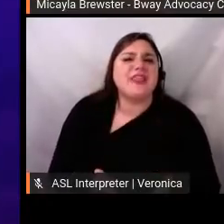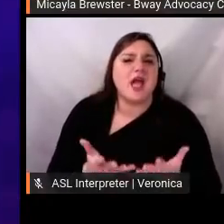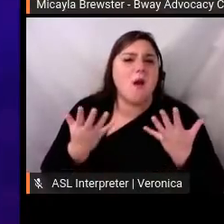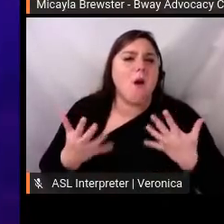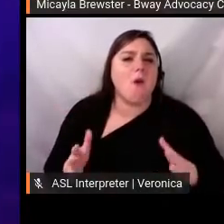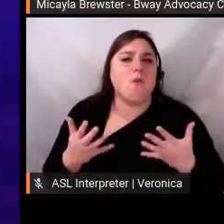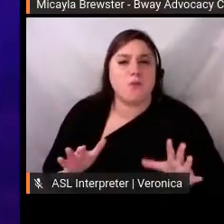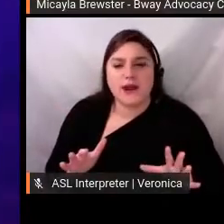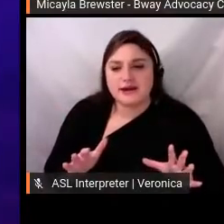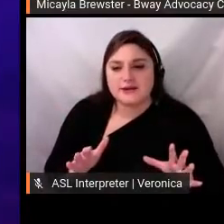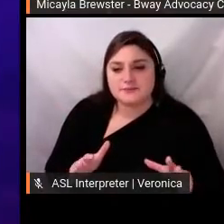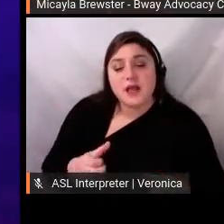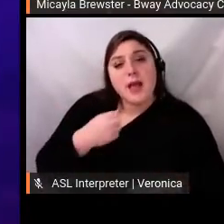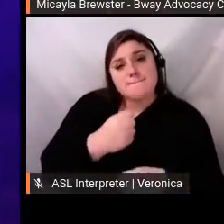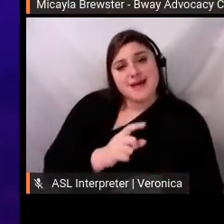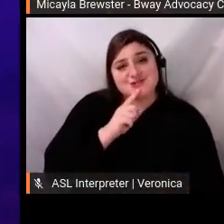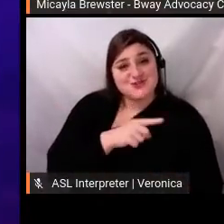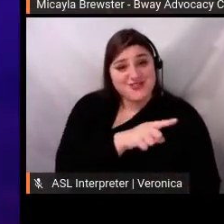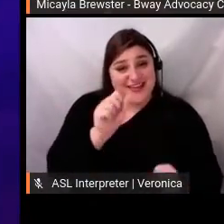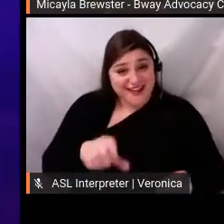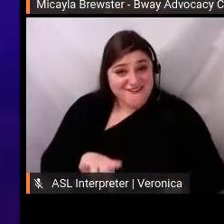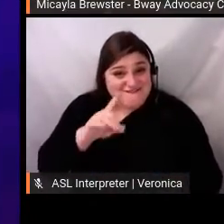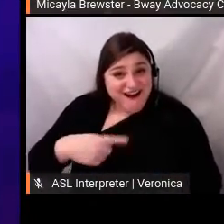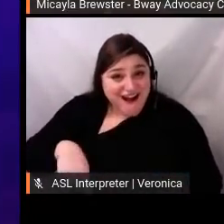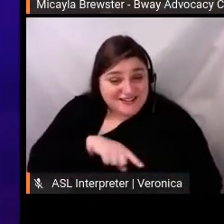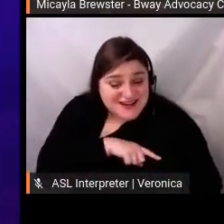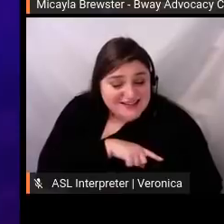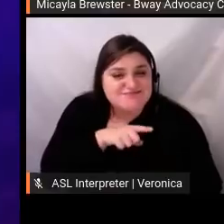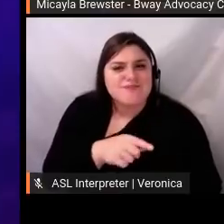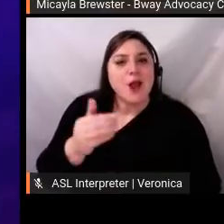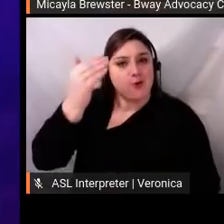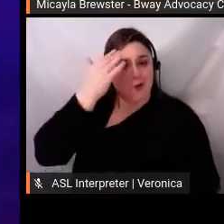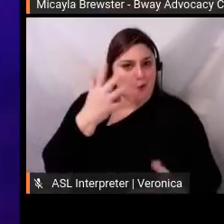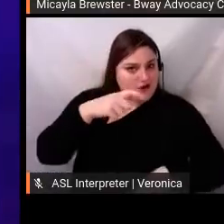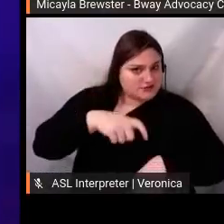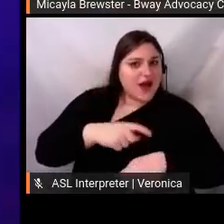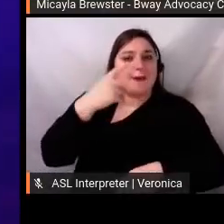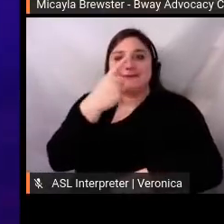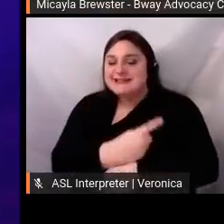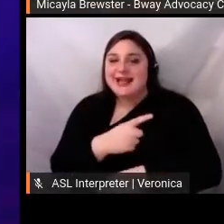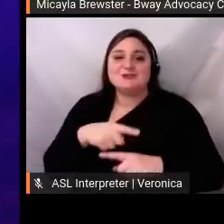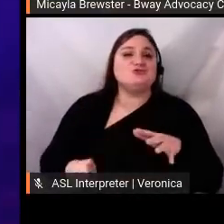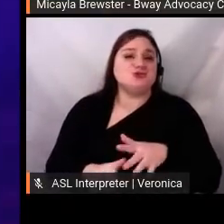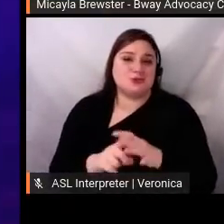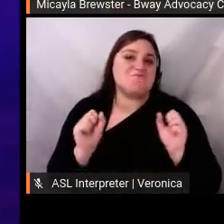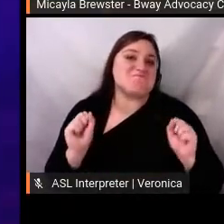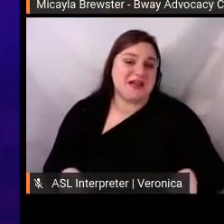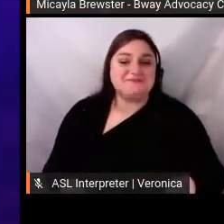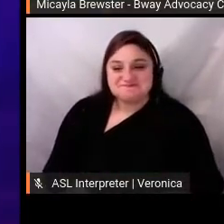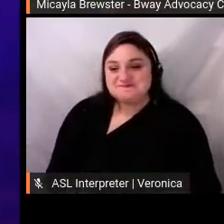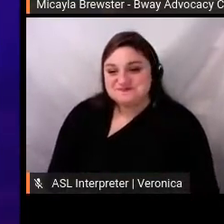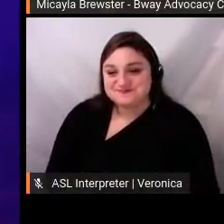find us, and the time and date. So. Then, so, by the time that our events began